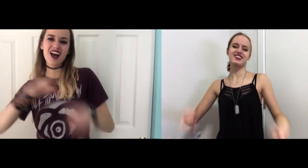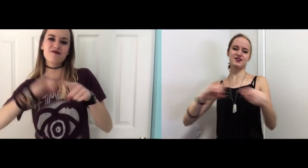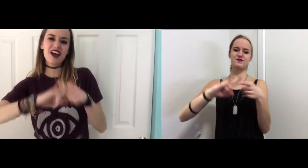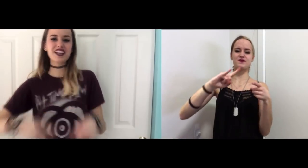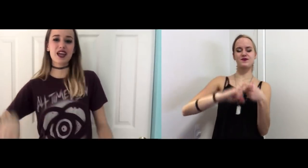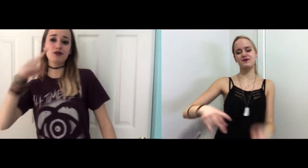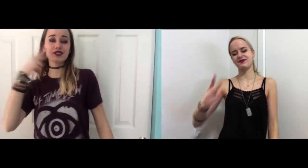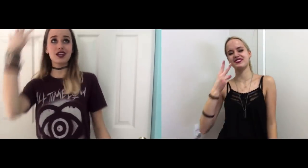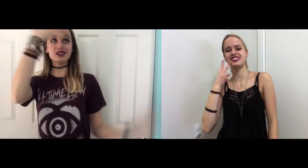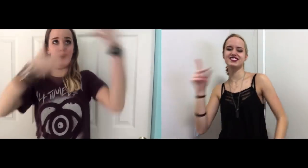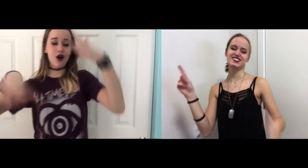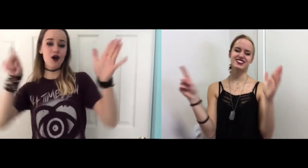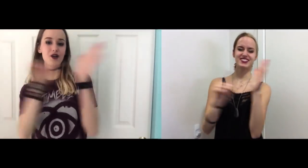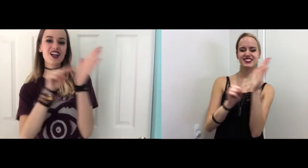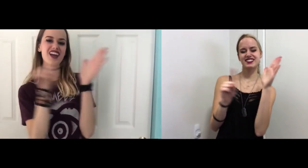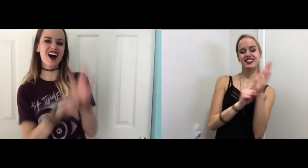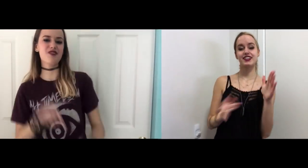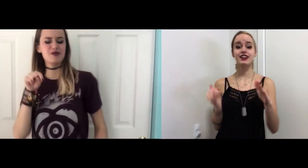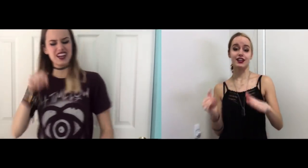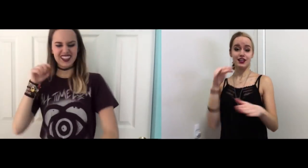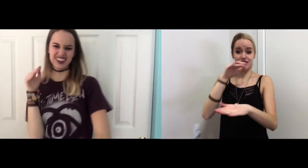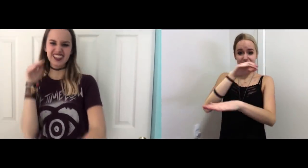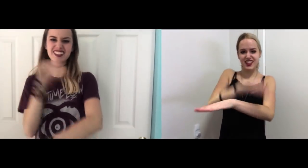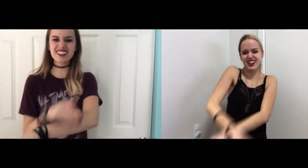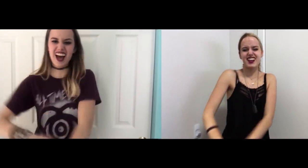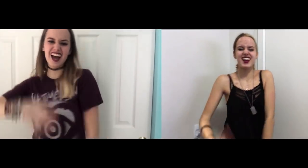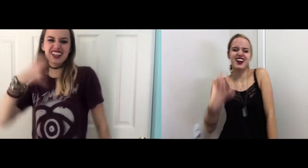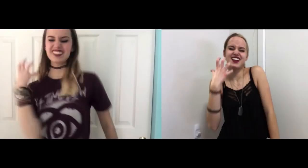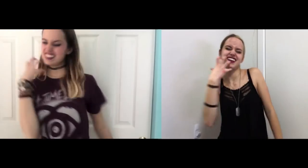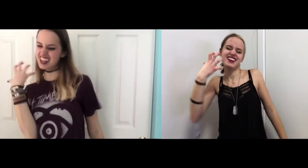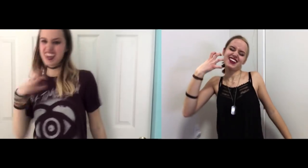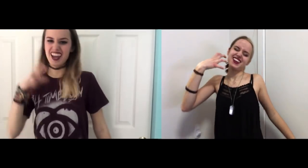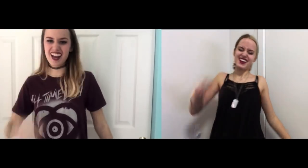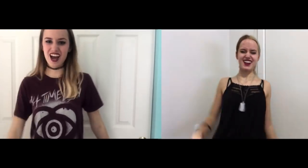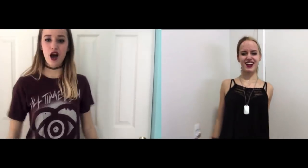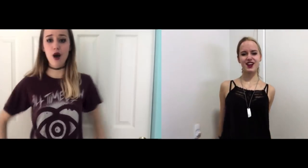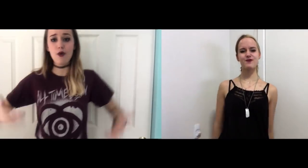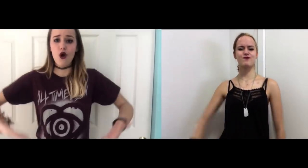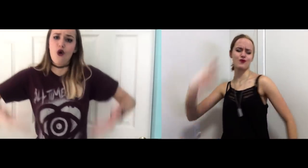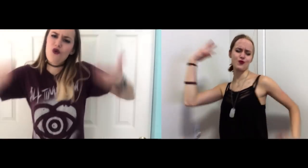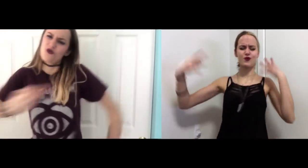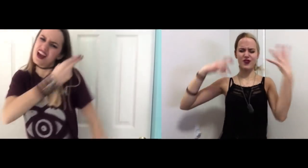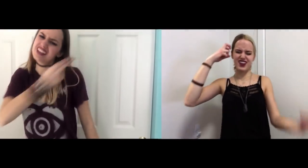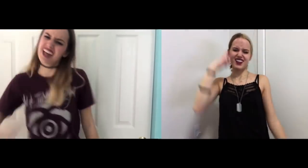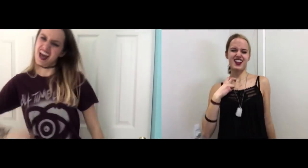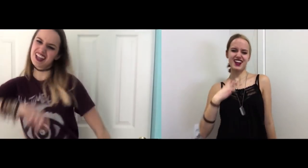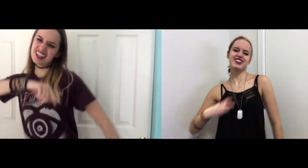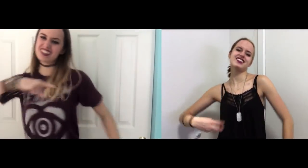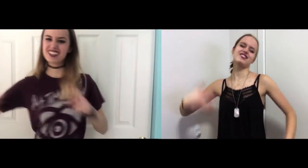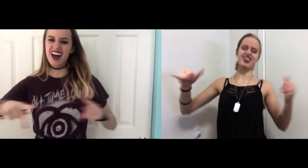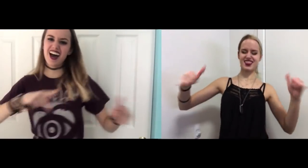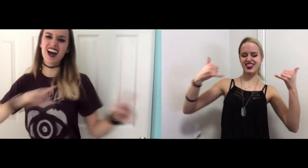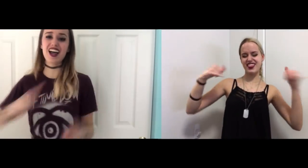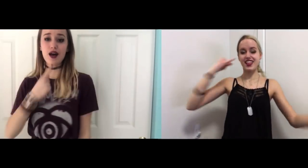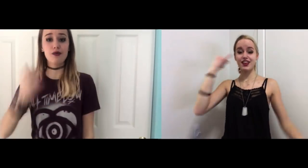A pack of Camels and a smoke alarm This night is heating up! Raise hell and turn it up!